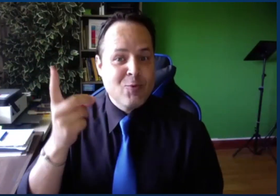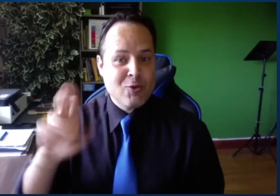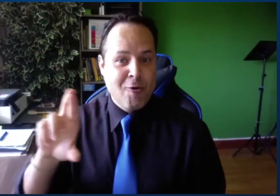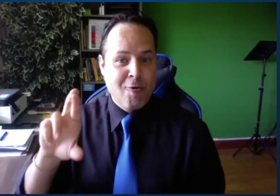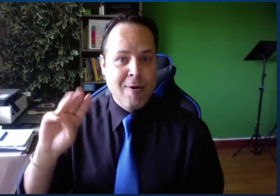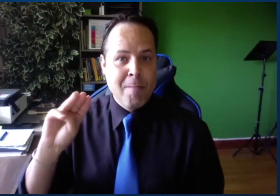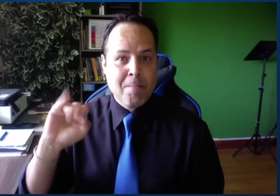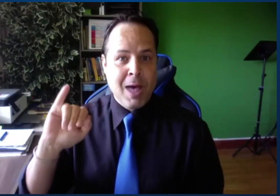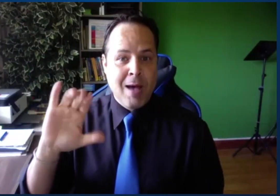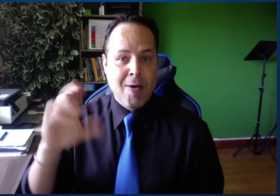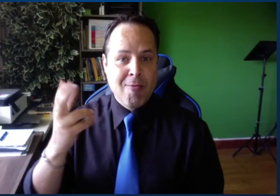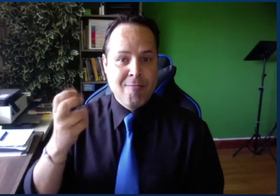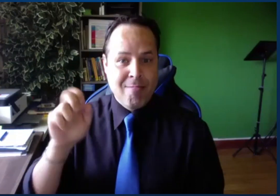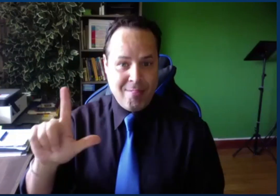And I first met Dr.